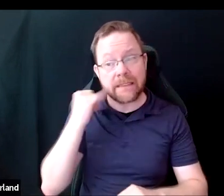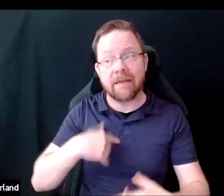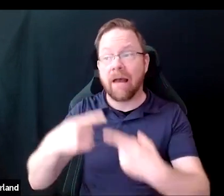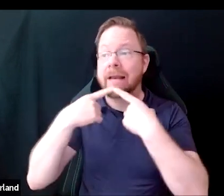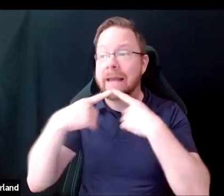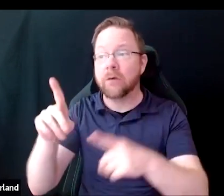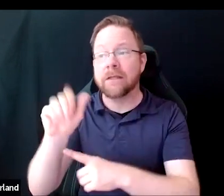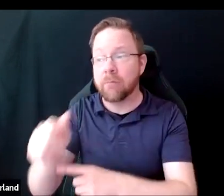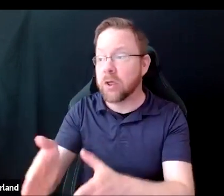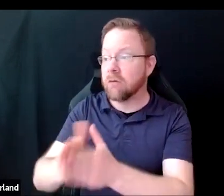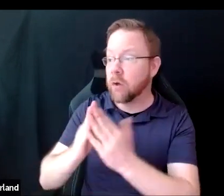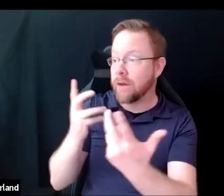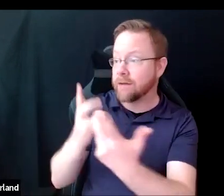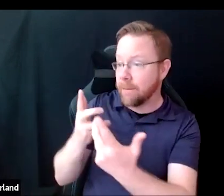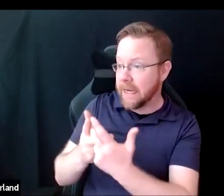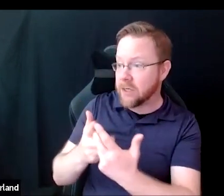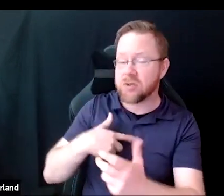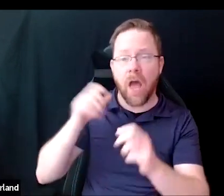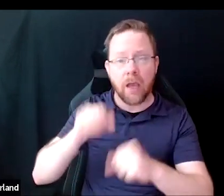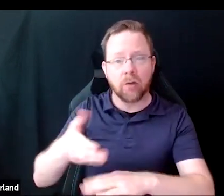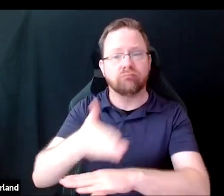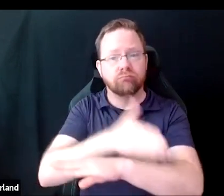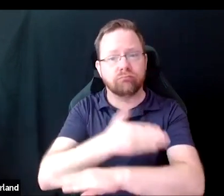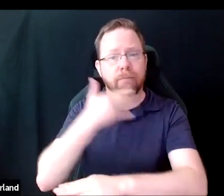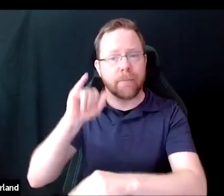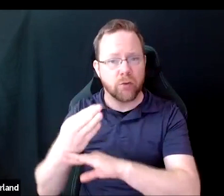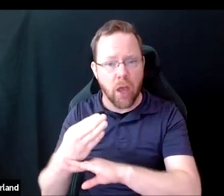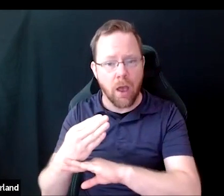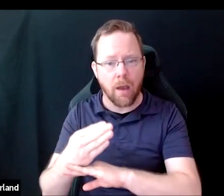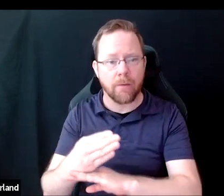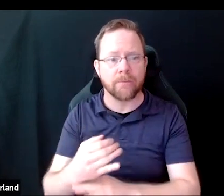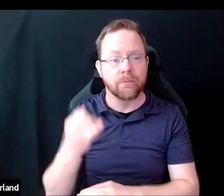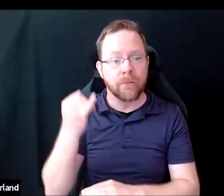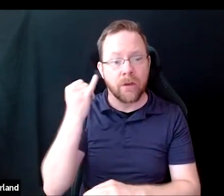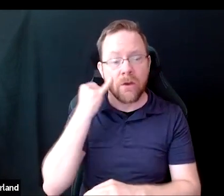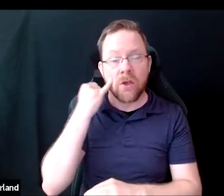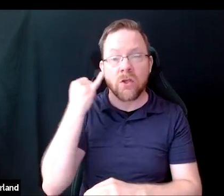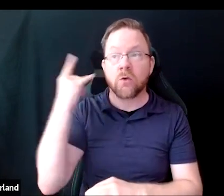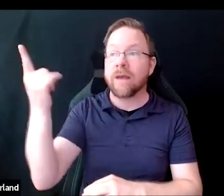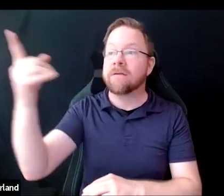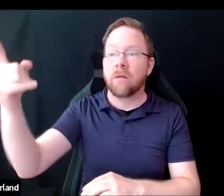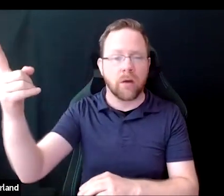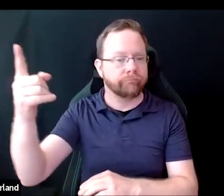if I had access to accommodations. If I was given the opportunity to openly discuss my disability